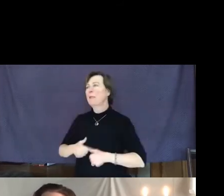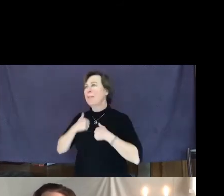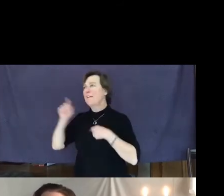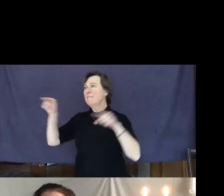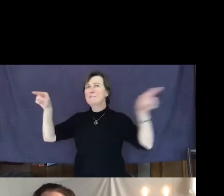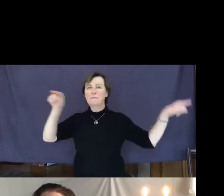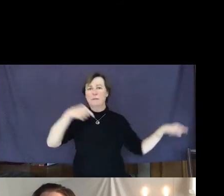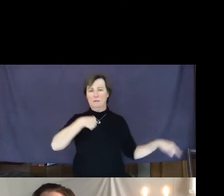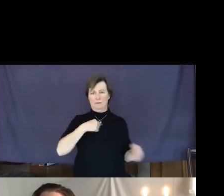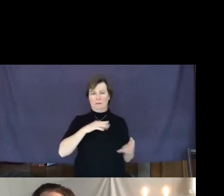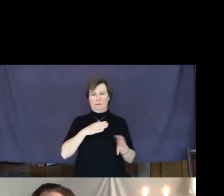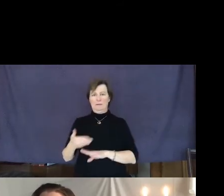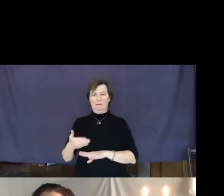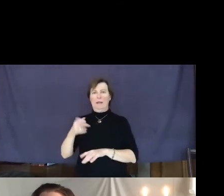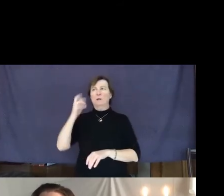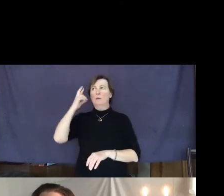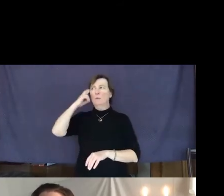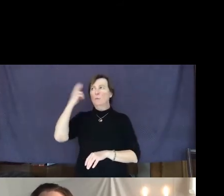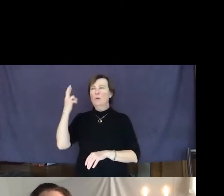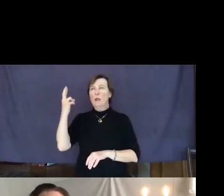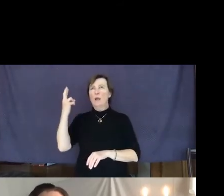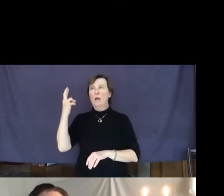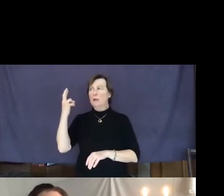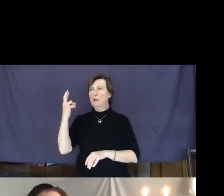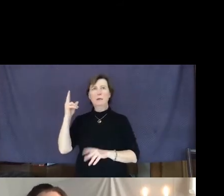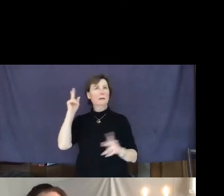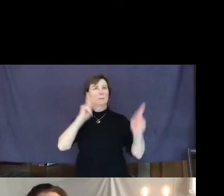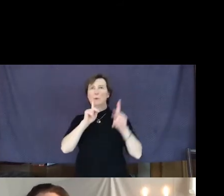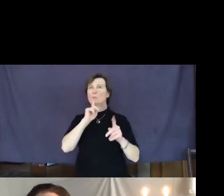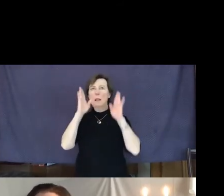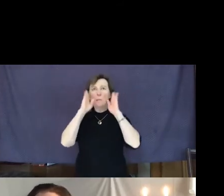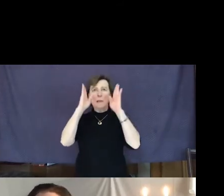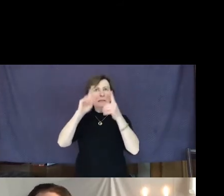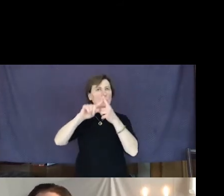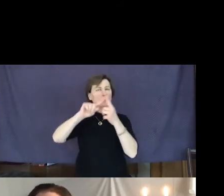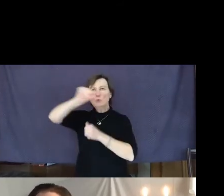how little people really pay attention to one another.